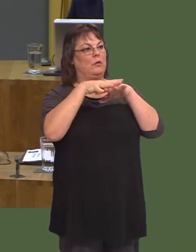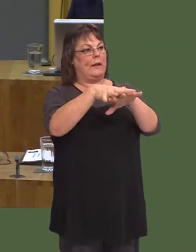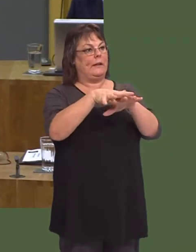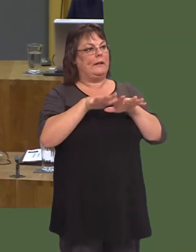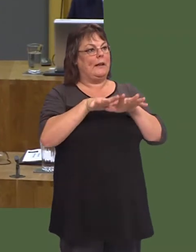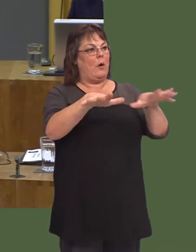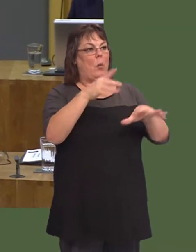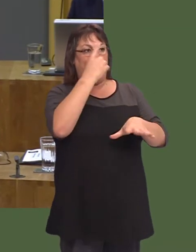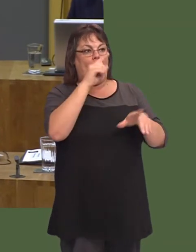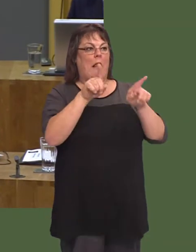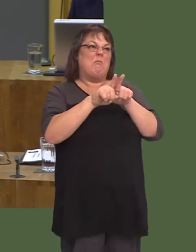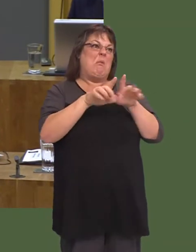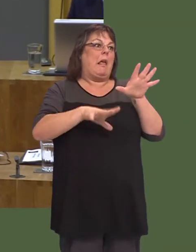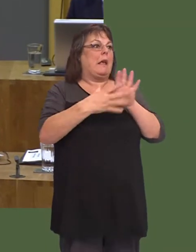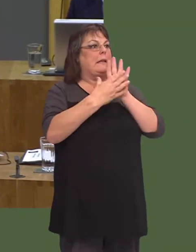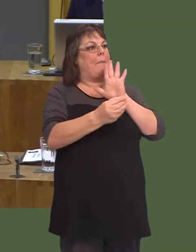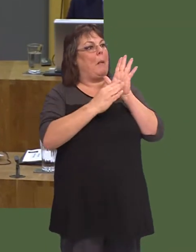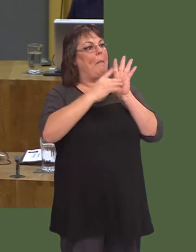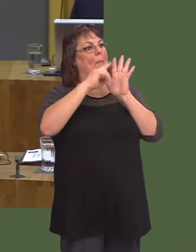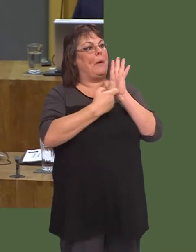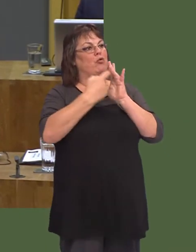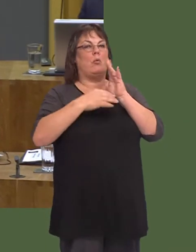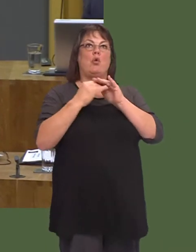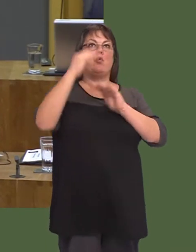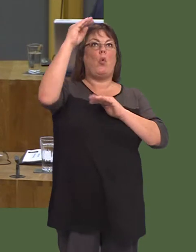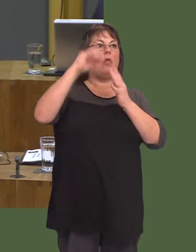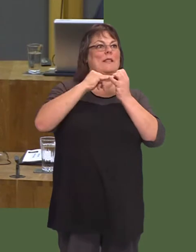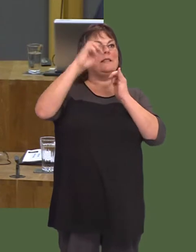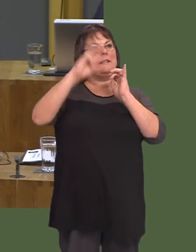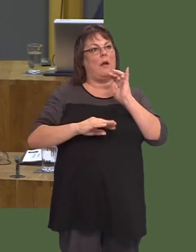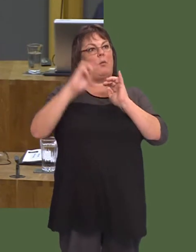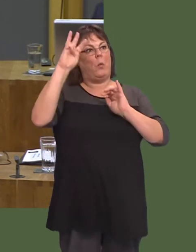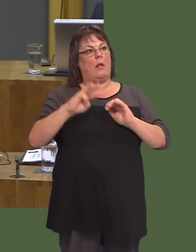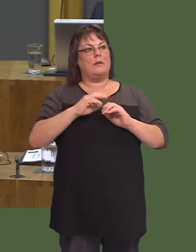transport networks such as the metro in the north and south, ensuring active travel becomes